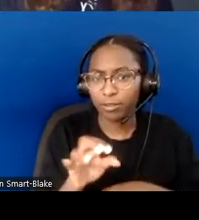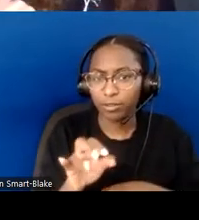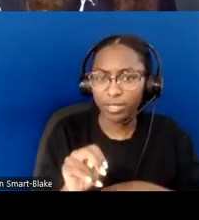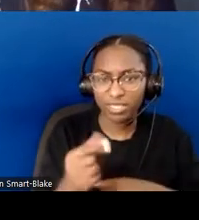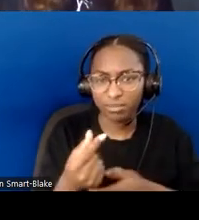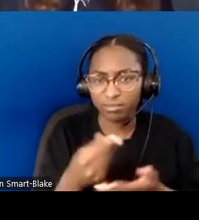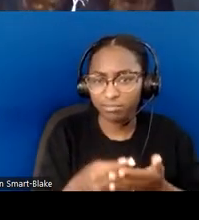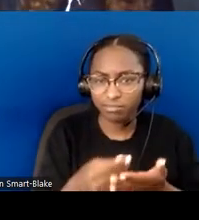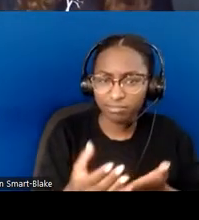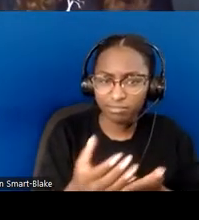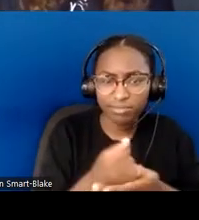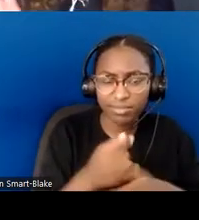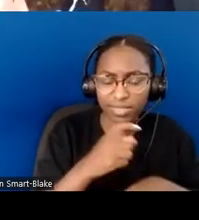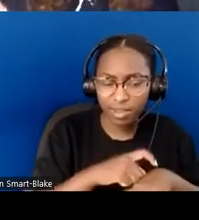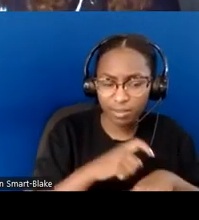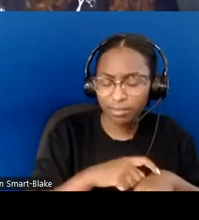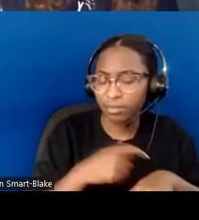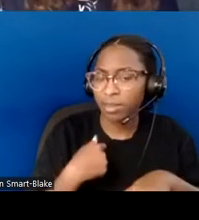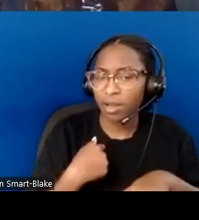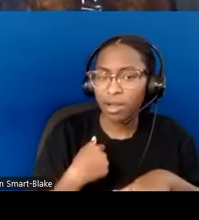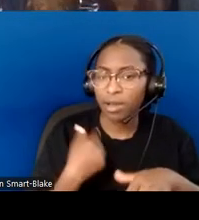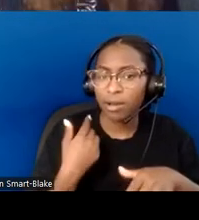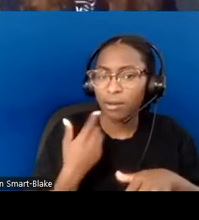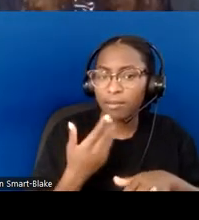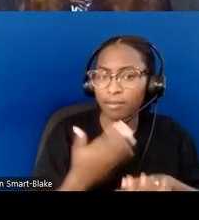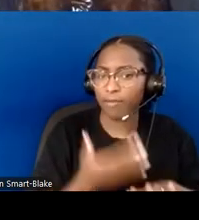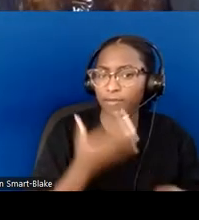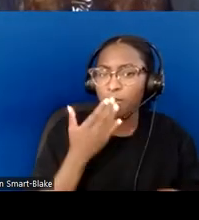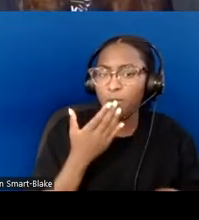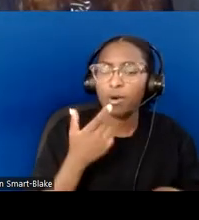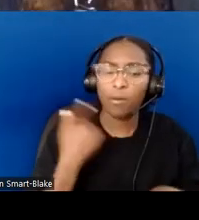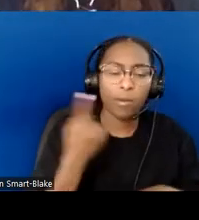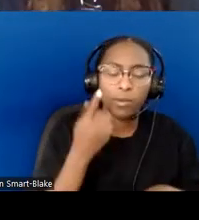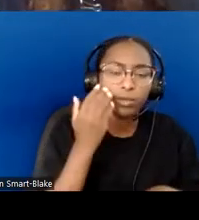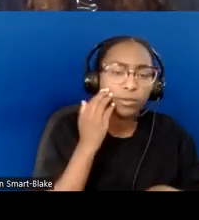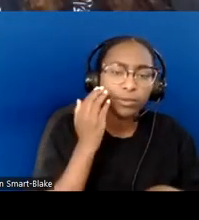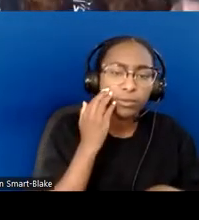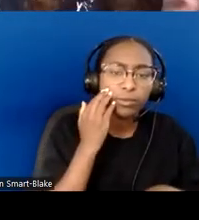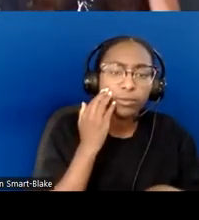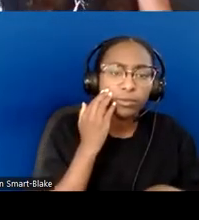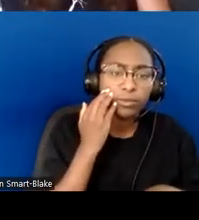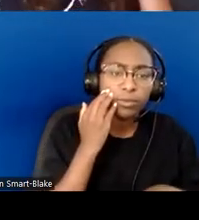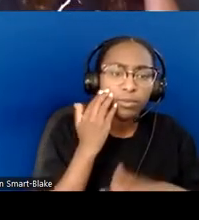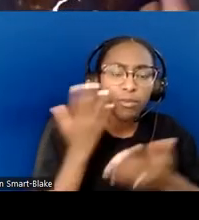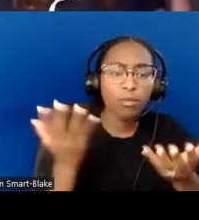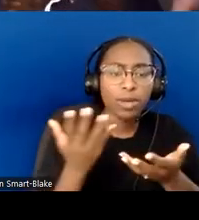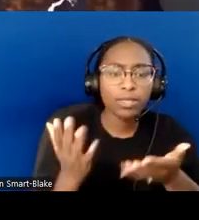what that music was gonna be, and tailor it to fit the service. Well, one Sunday she came to me